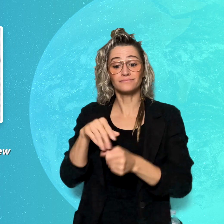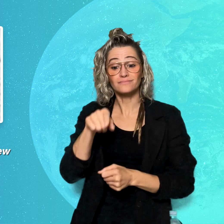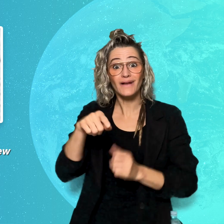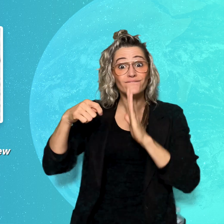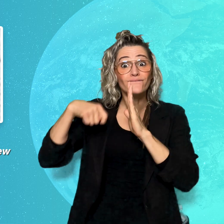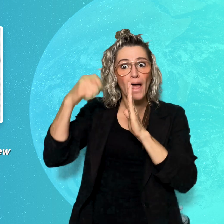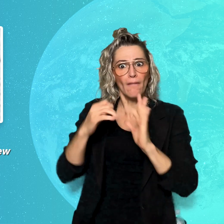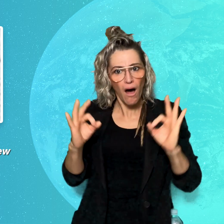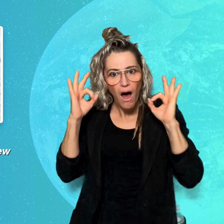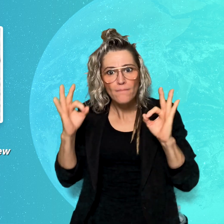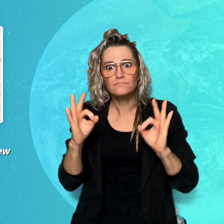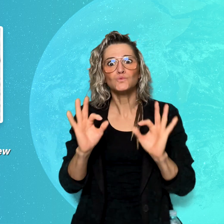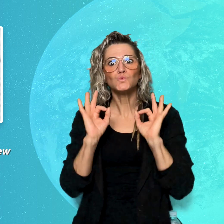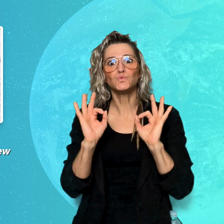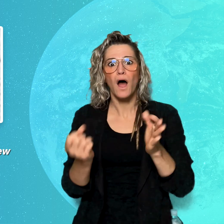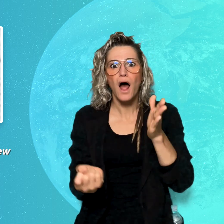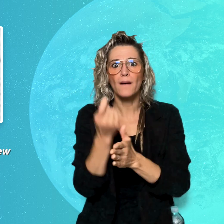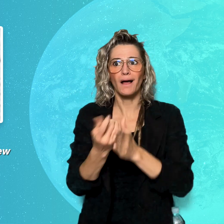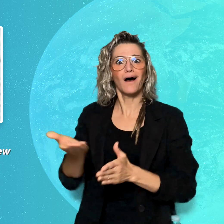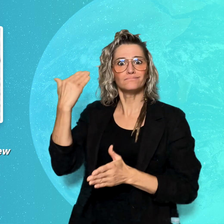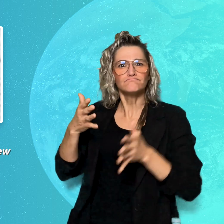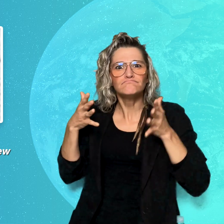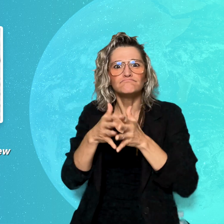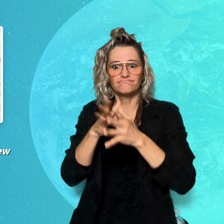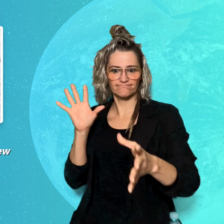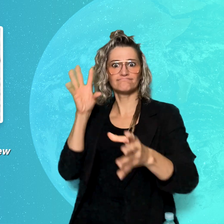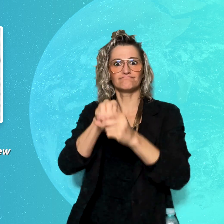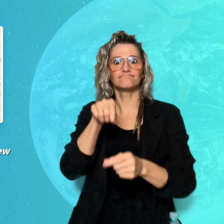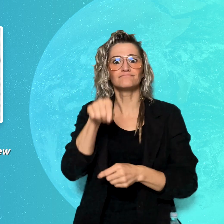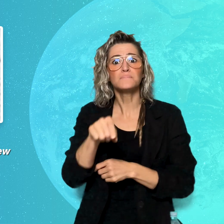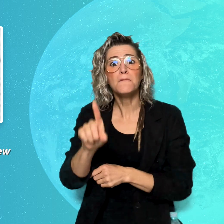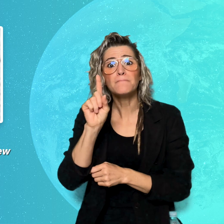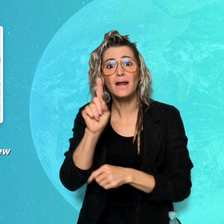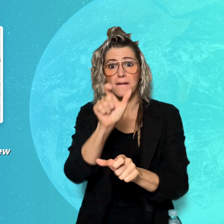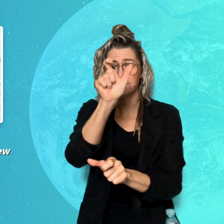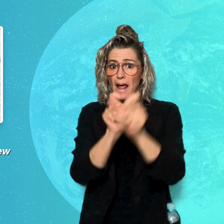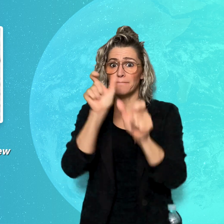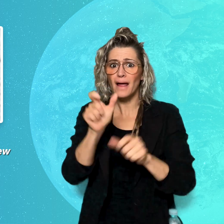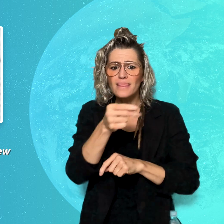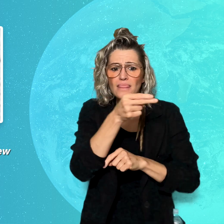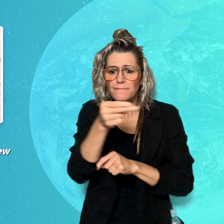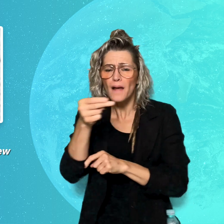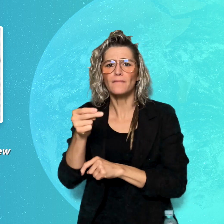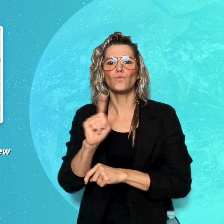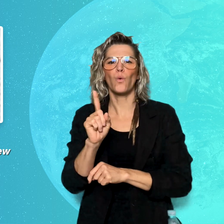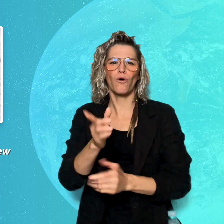characters are used to delve into the narrative of a Deaf regiment